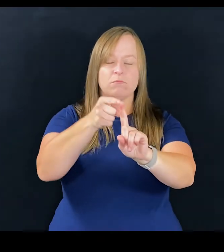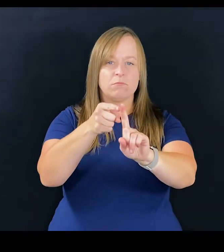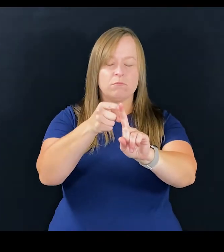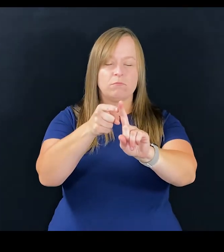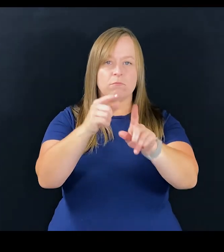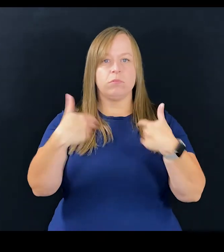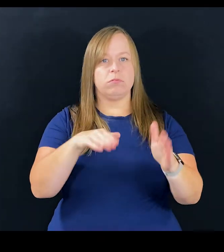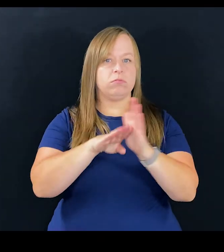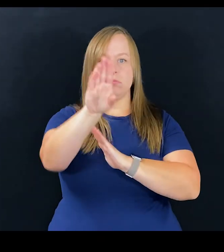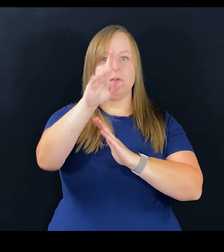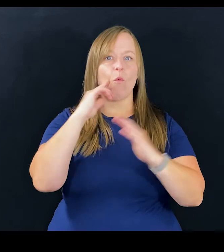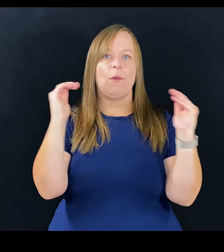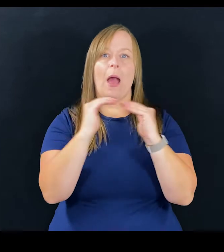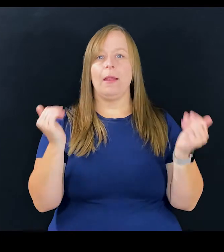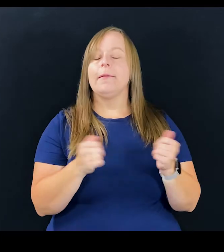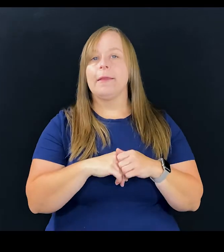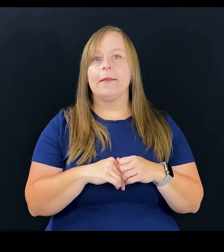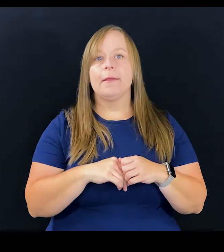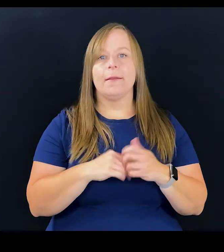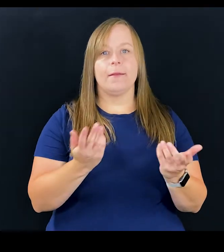is the great catalyst for equality.